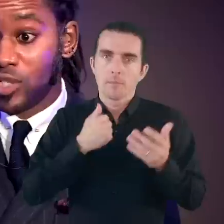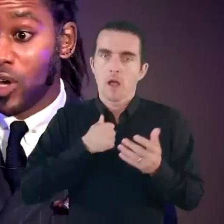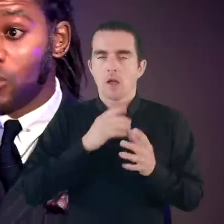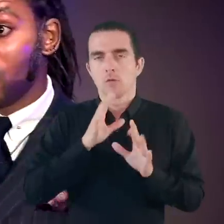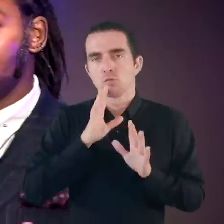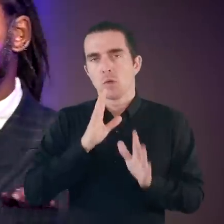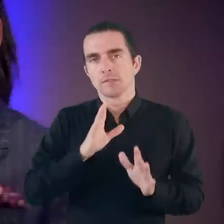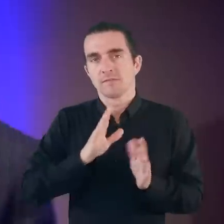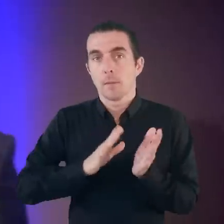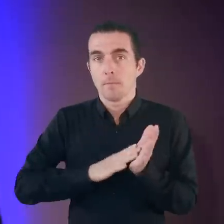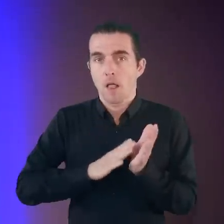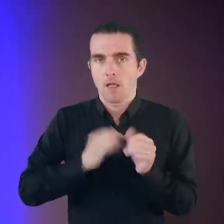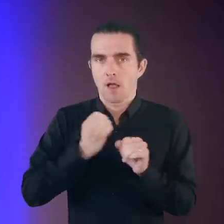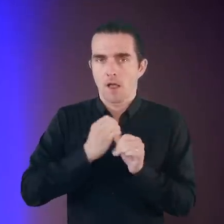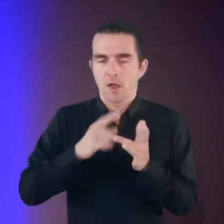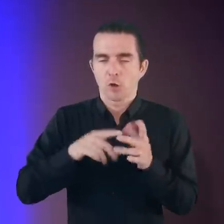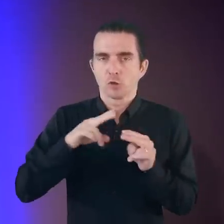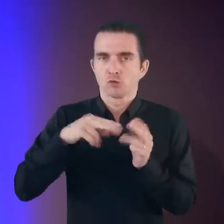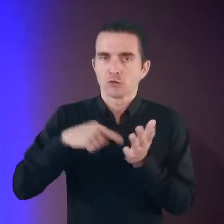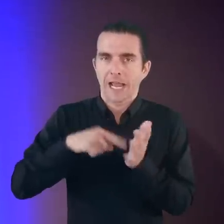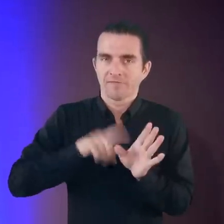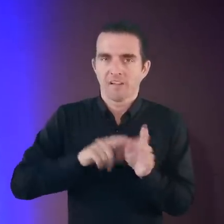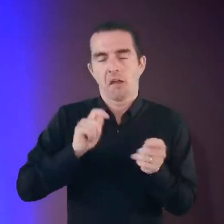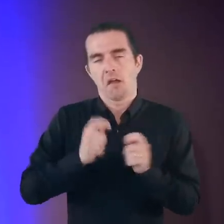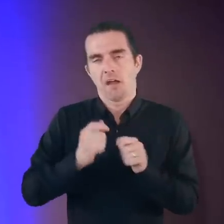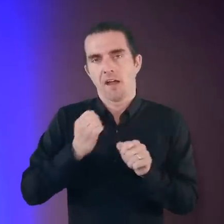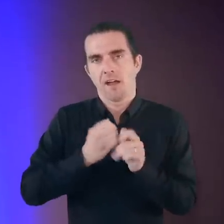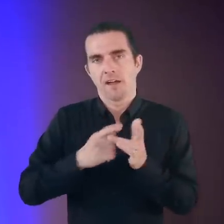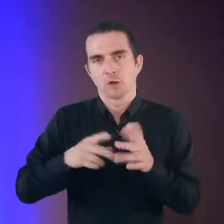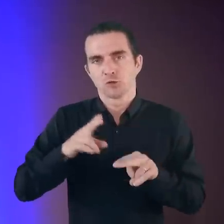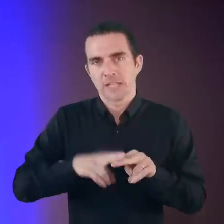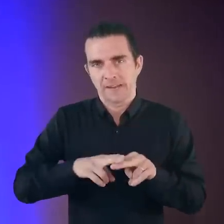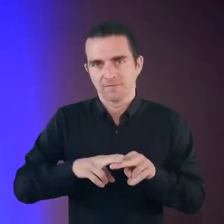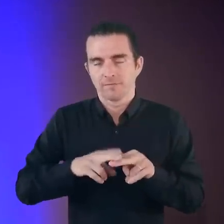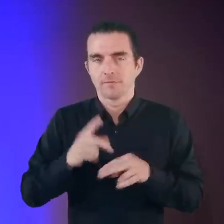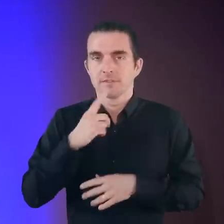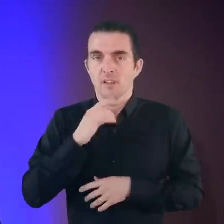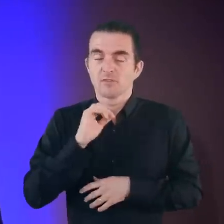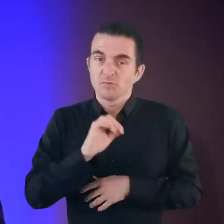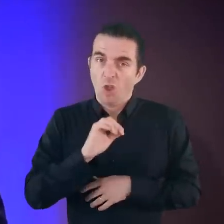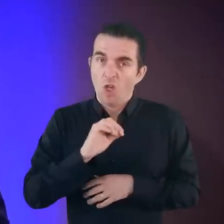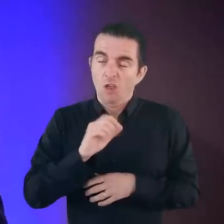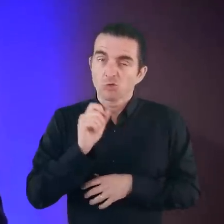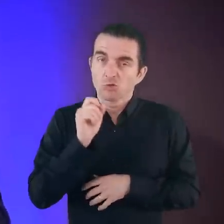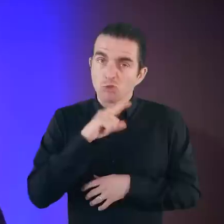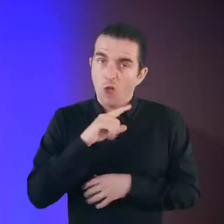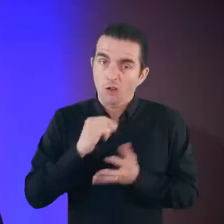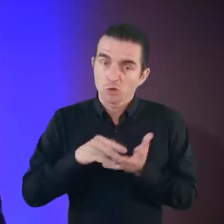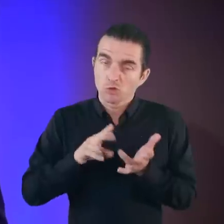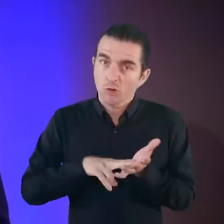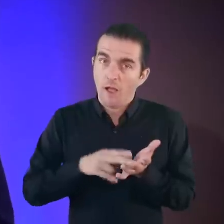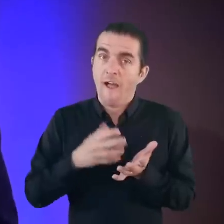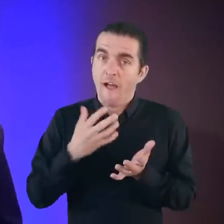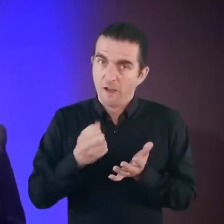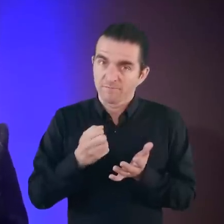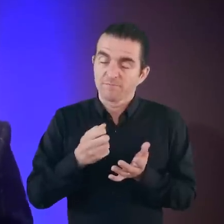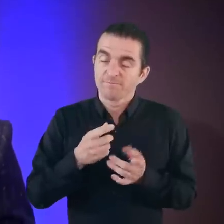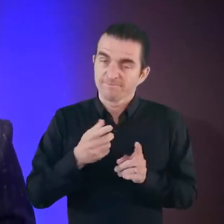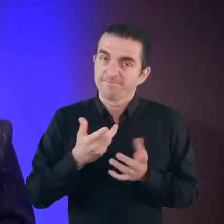to my wonderful mother, Gifty, who I referre to as Gifts, “Your son has a hybrid of autism,